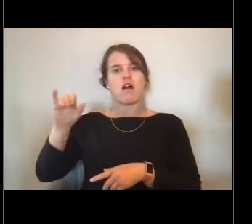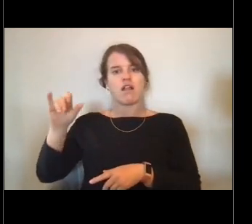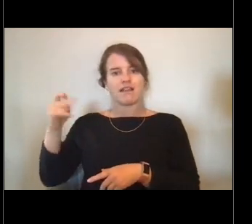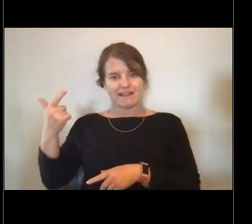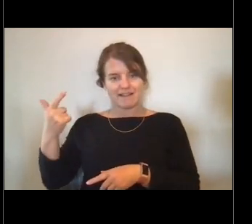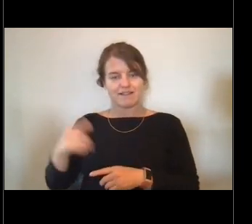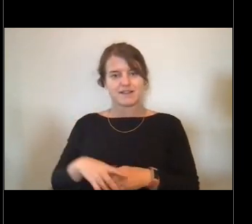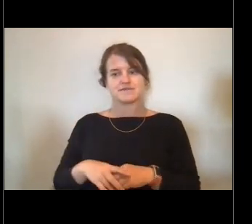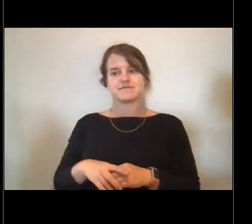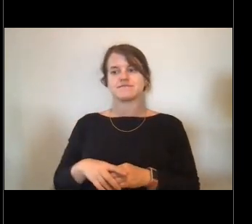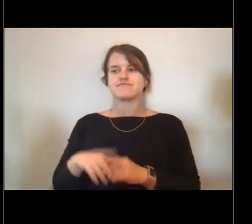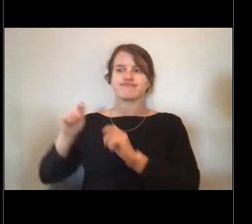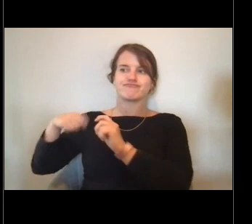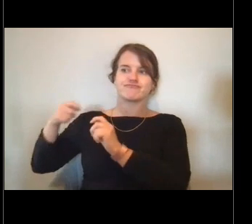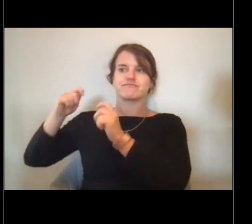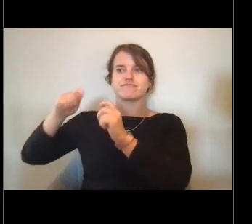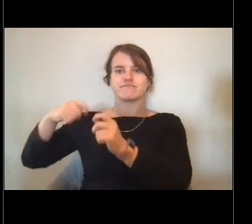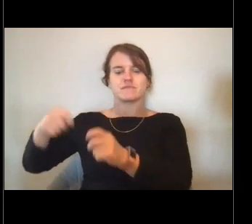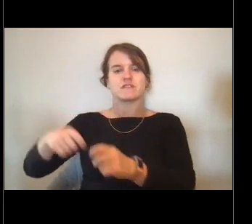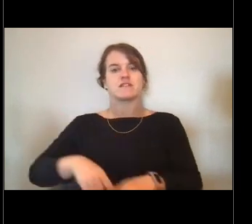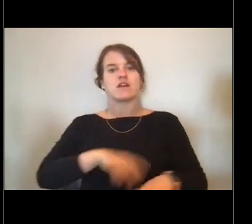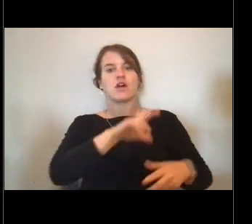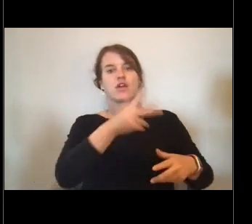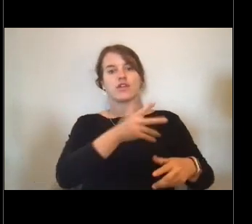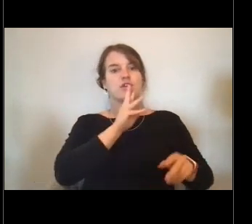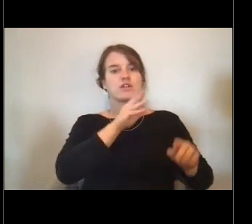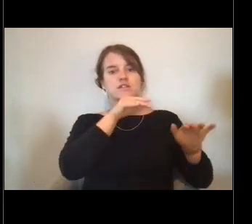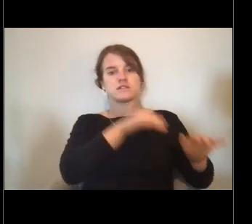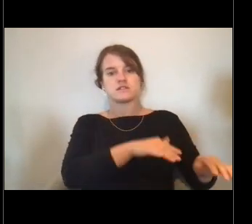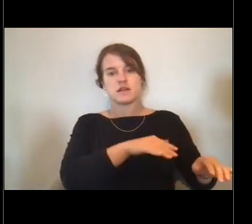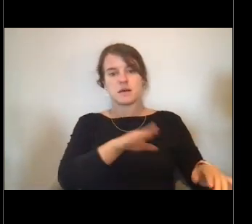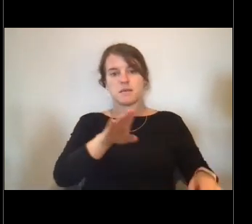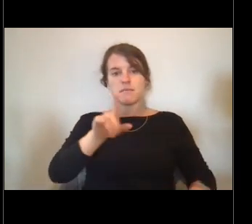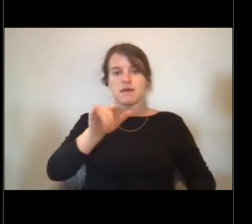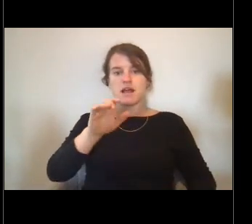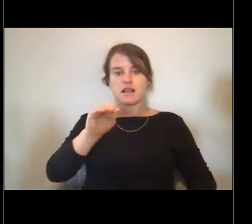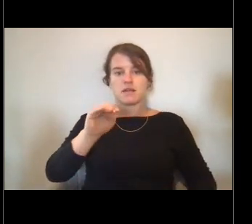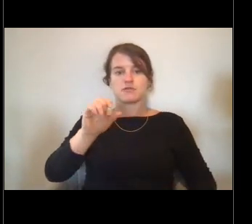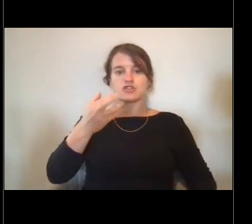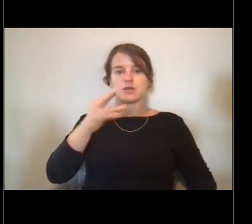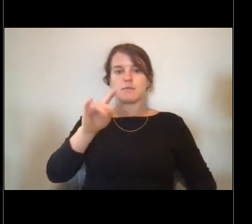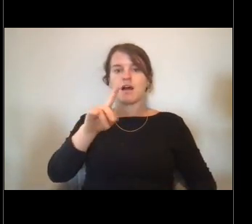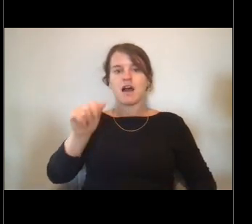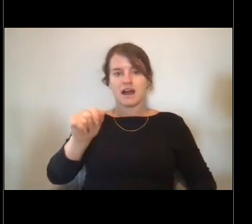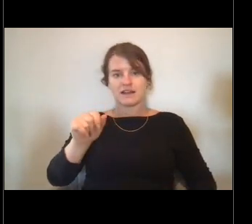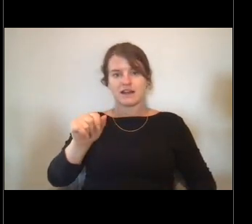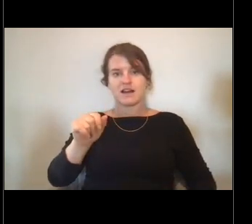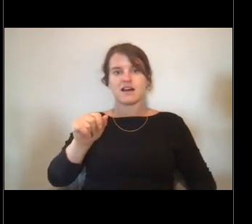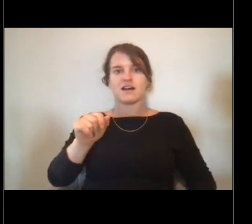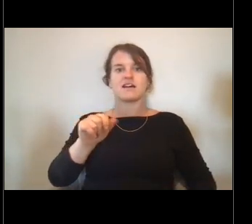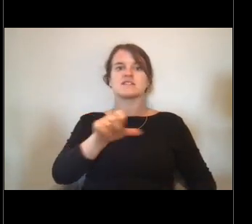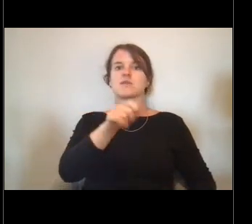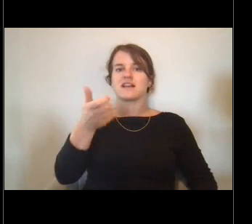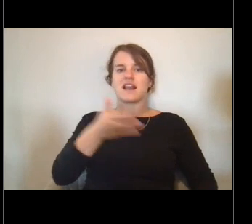My third assignment was on the Bell M. Shimada which is a sister ship to the Dyson. So another fishery survey vessel.